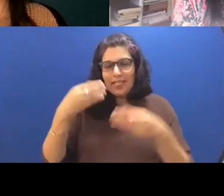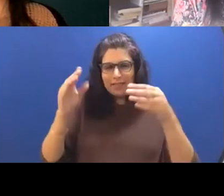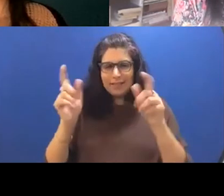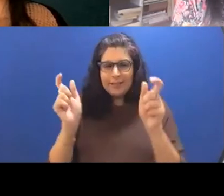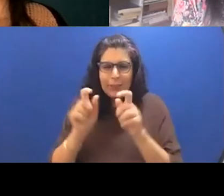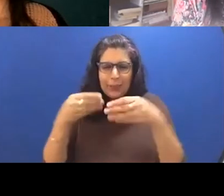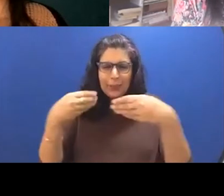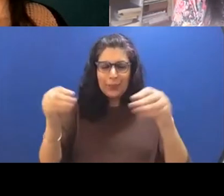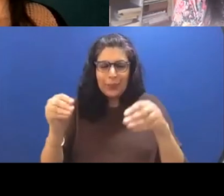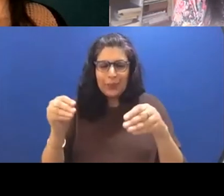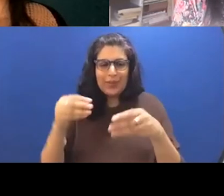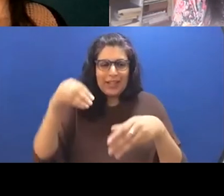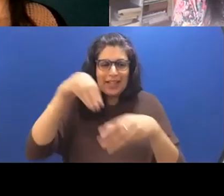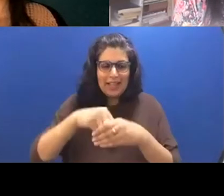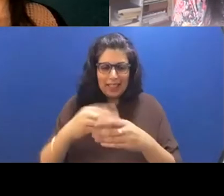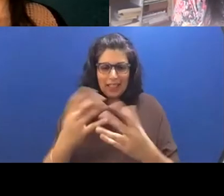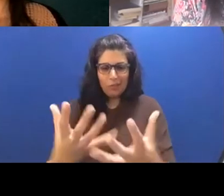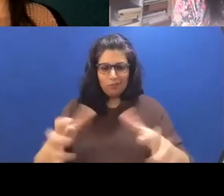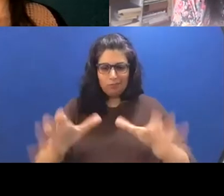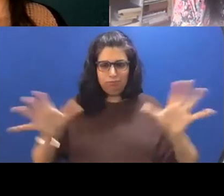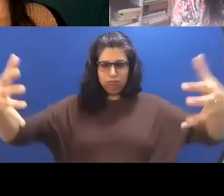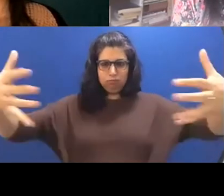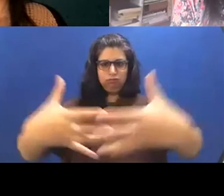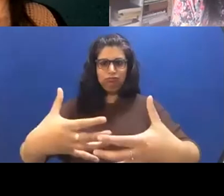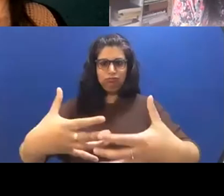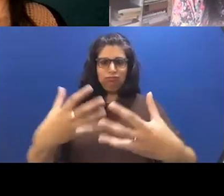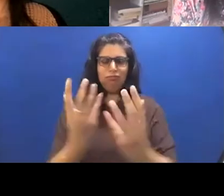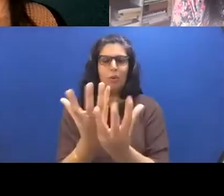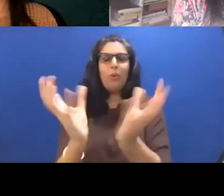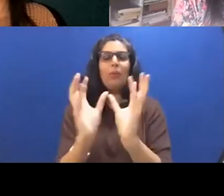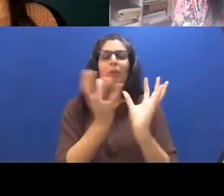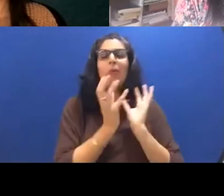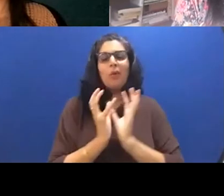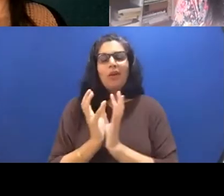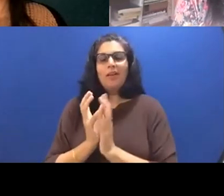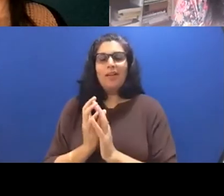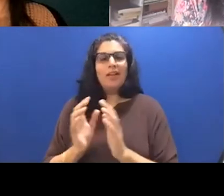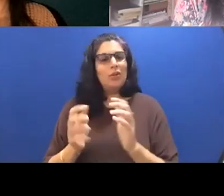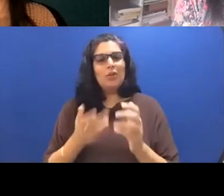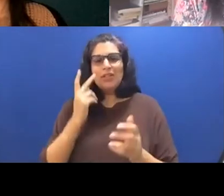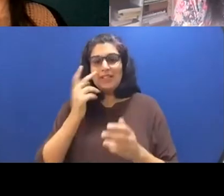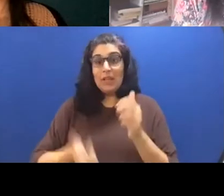where you see, you know, the most flowers, but for Willa, for well as mother like the